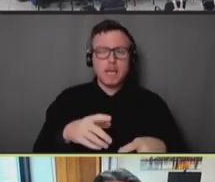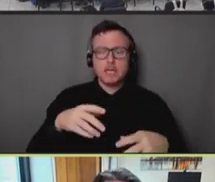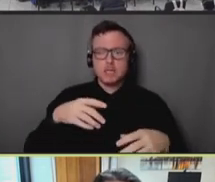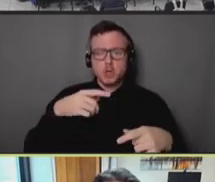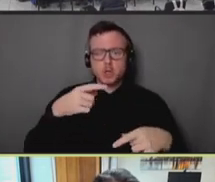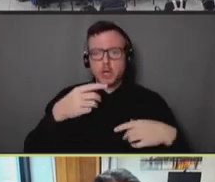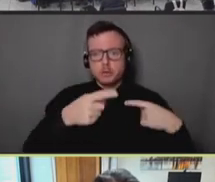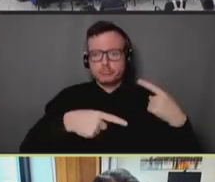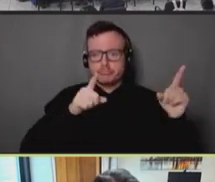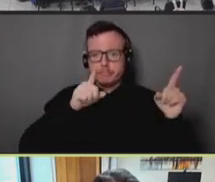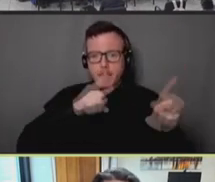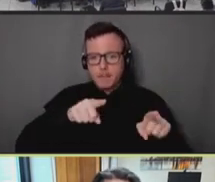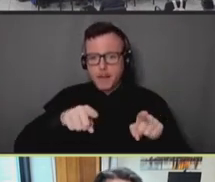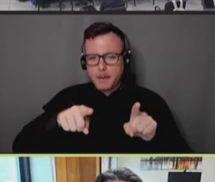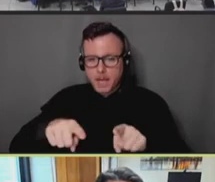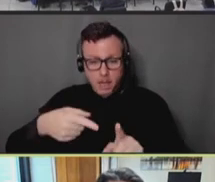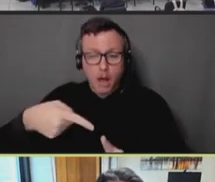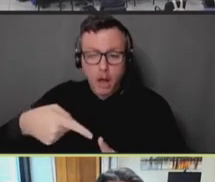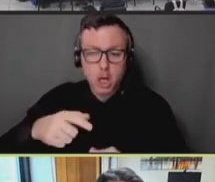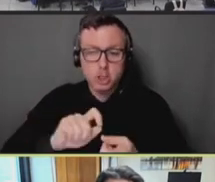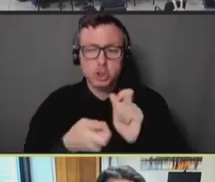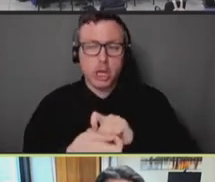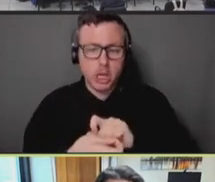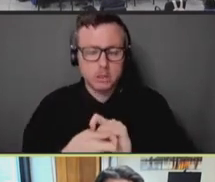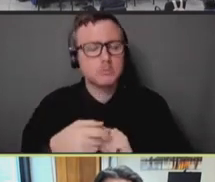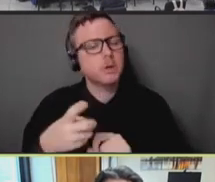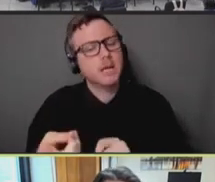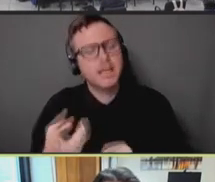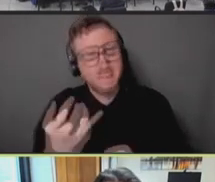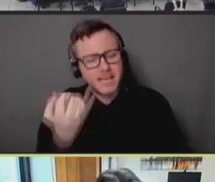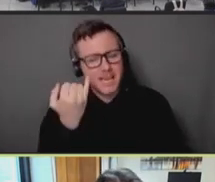especially at a moment when you're trying to build up trust. A bank of trust.